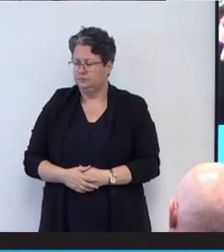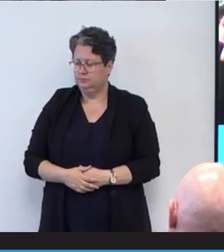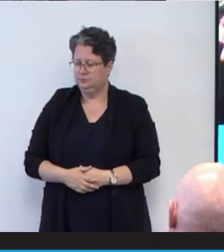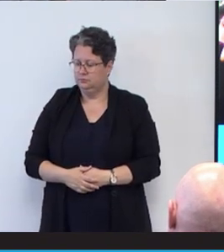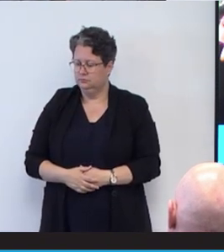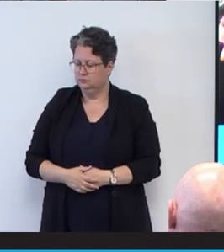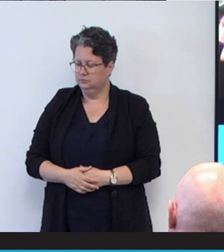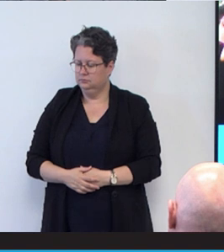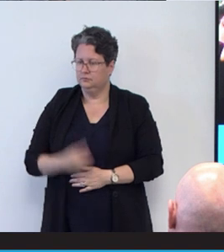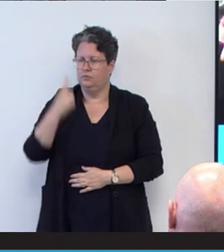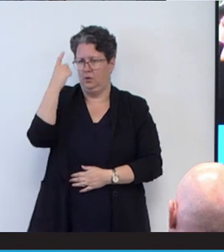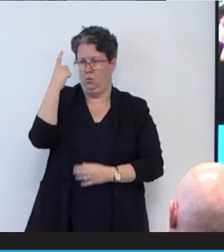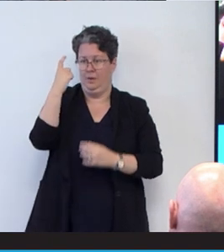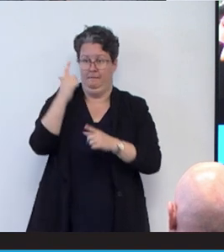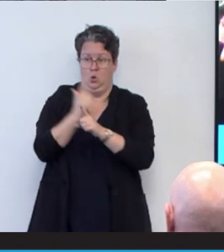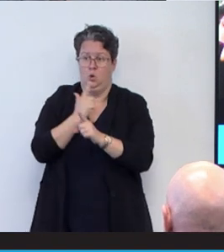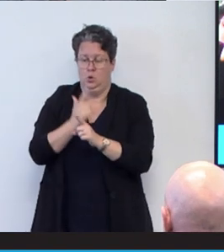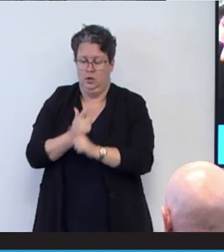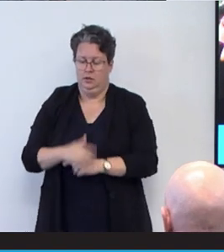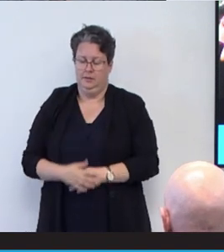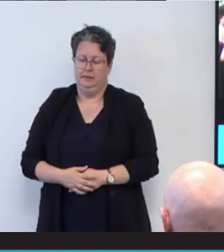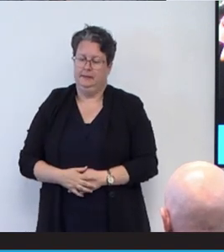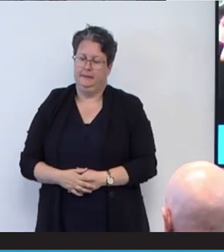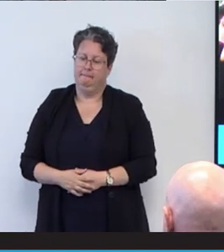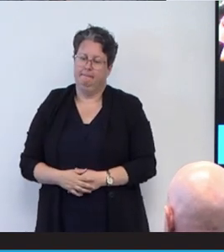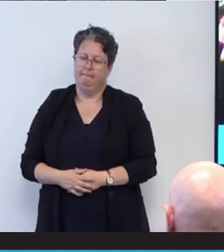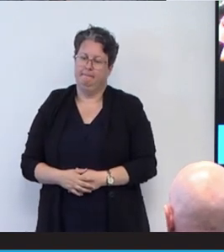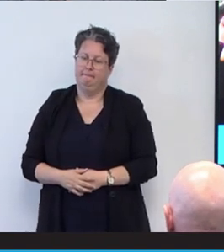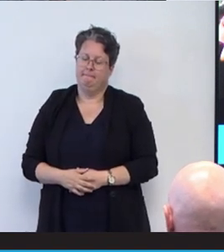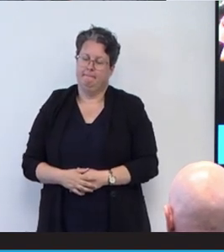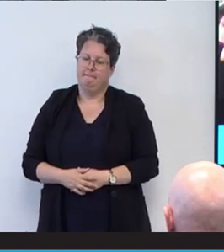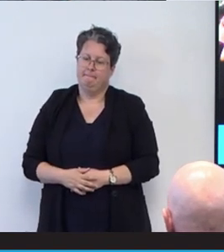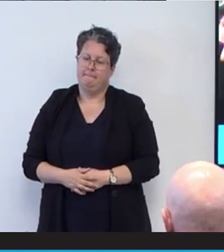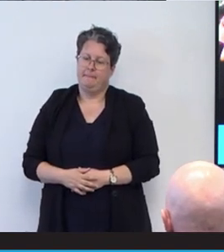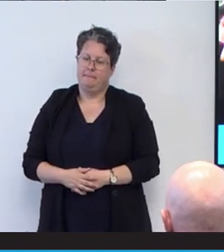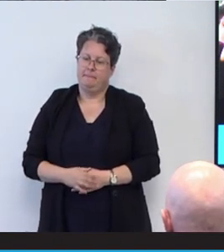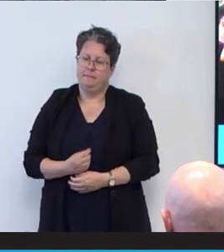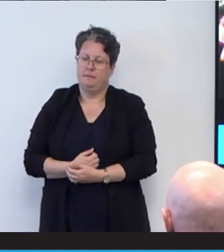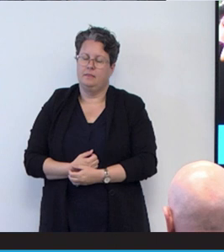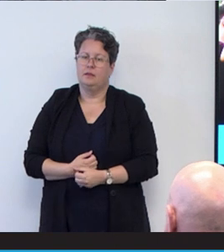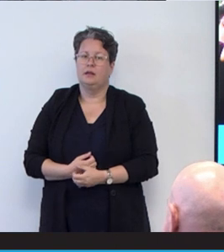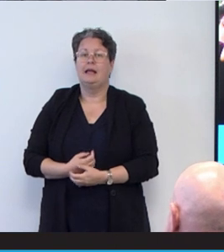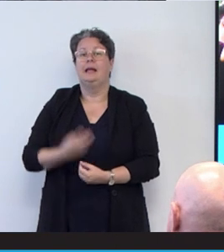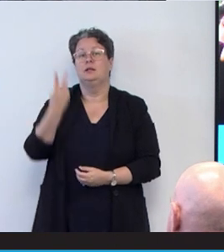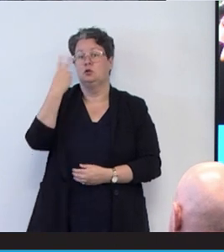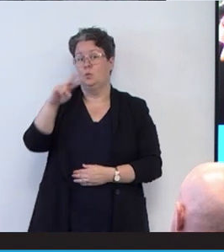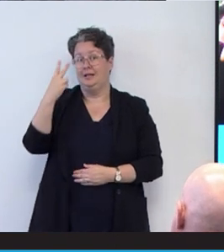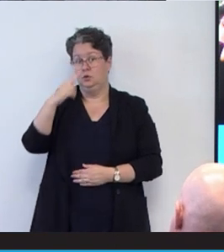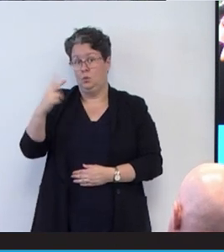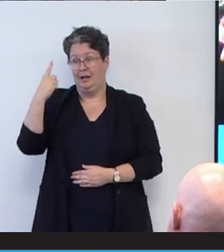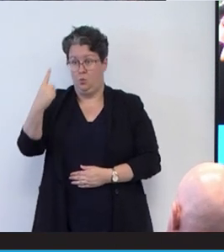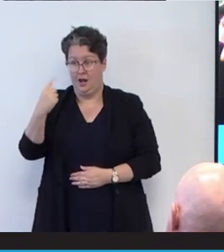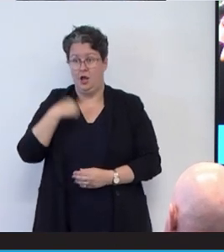The last thing I want to leave you with is in 2021, I had the opportunity to give something